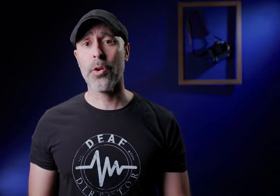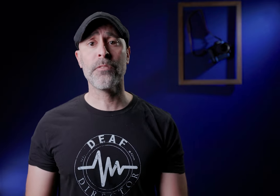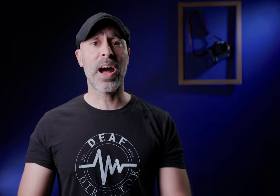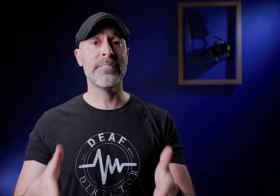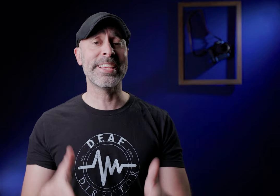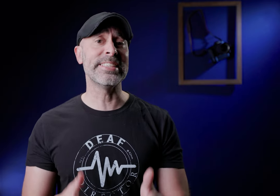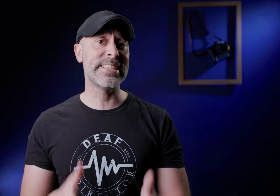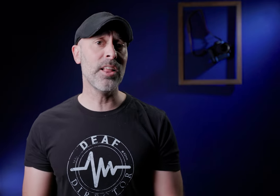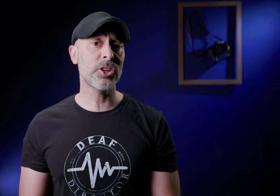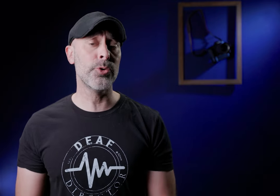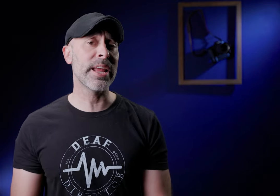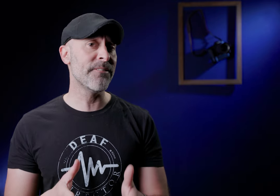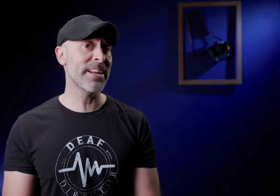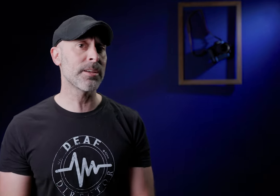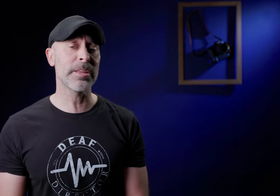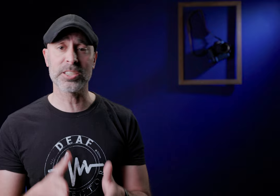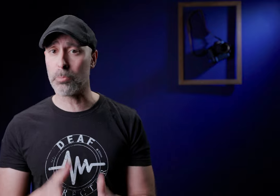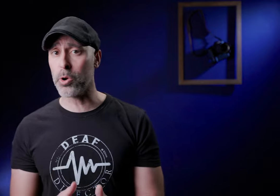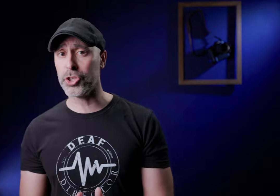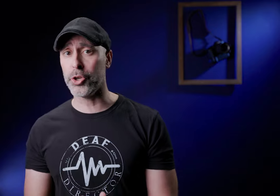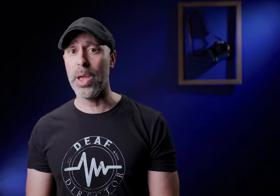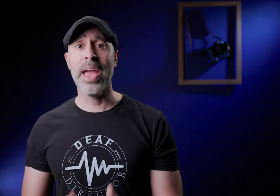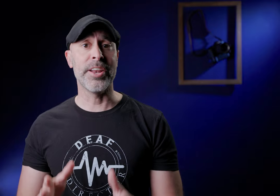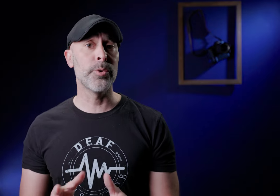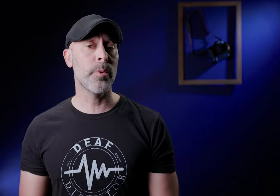R5 to get Clog shooting if that is something that is important to you and you really want to